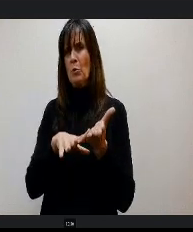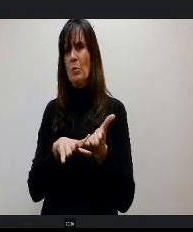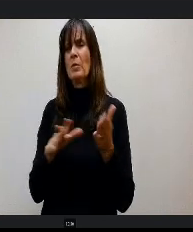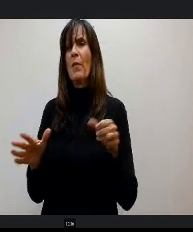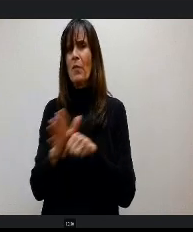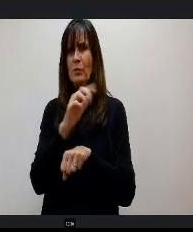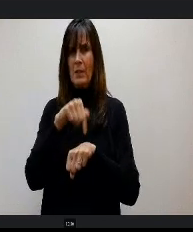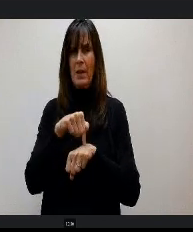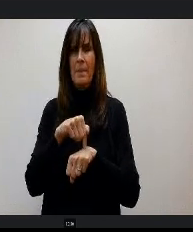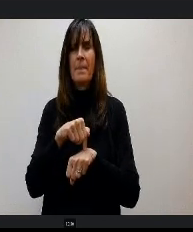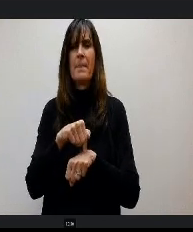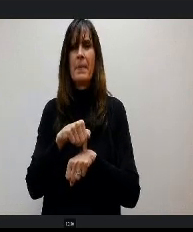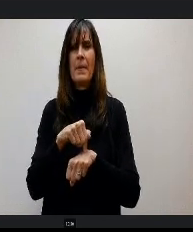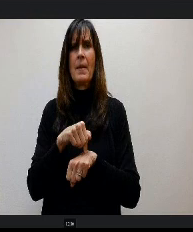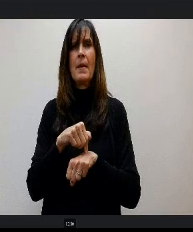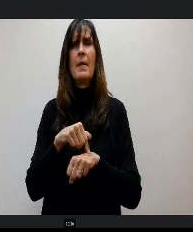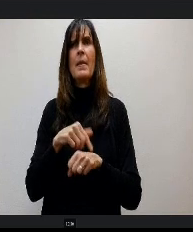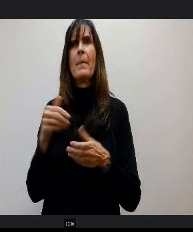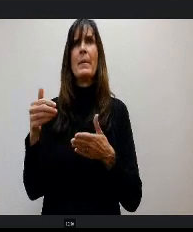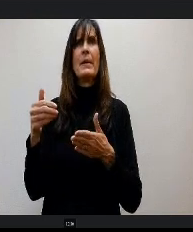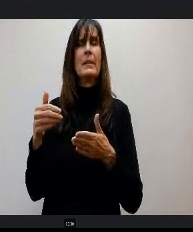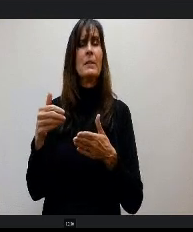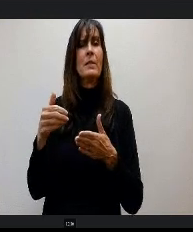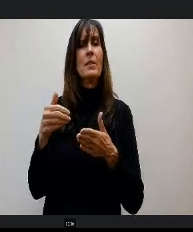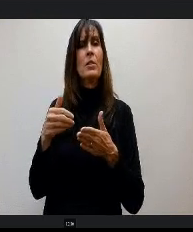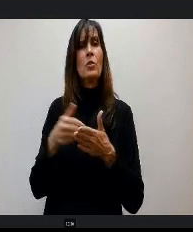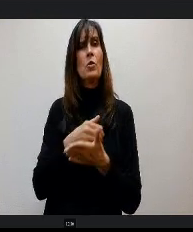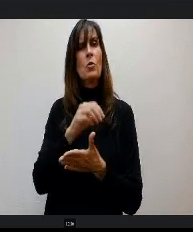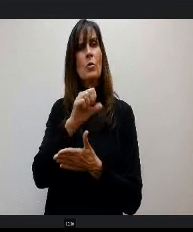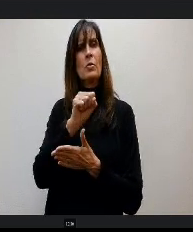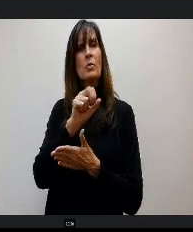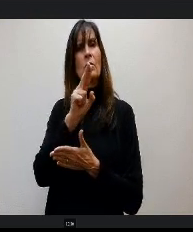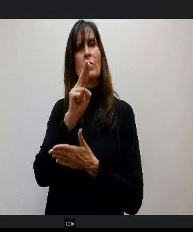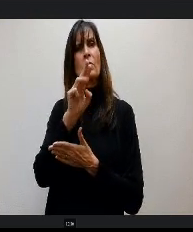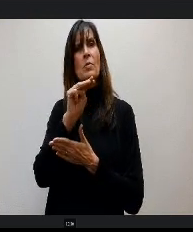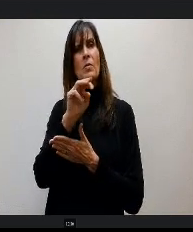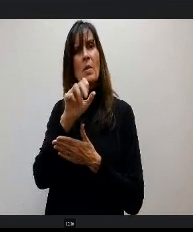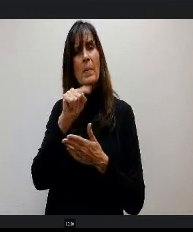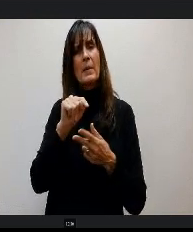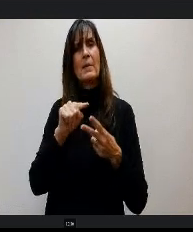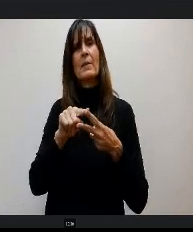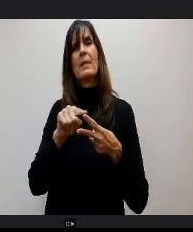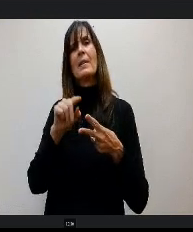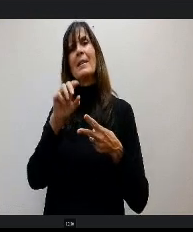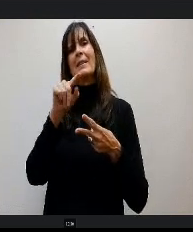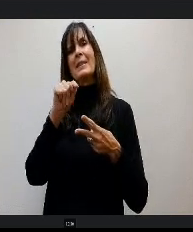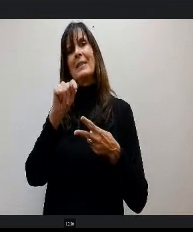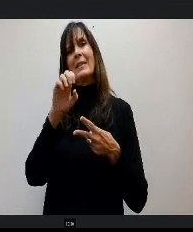s reflects New Summit, TCA and the non charters. Now why would